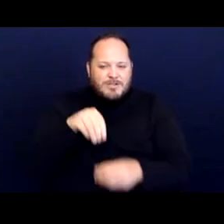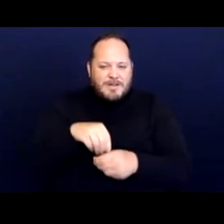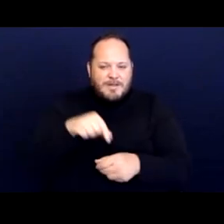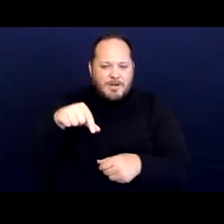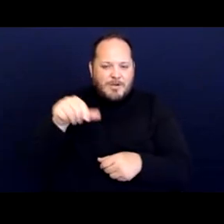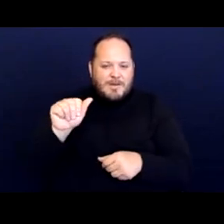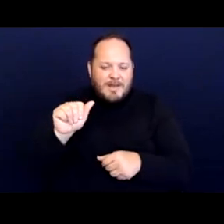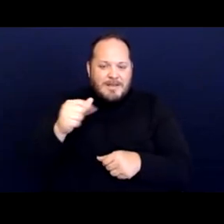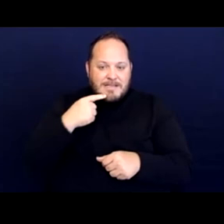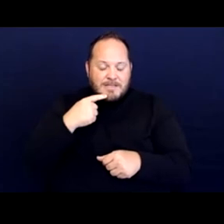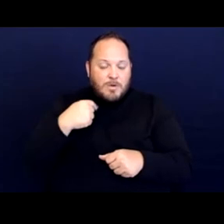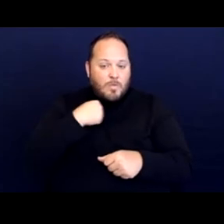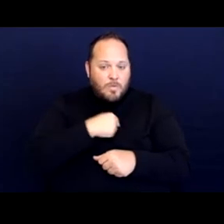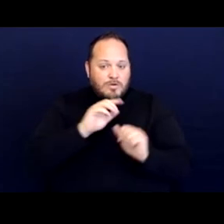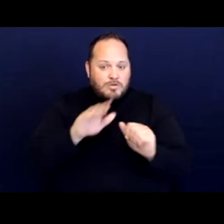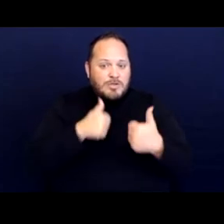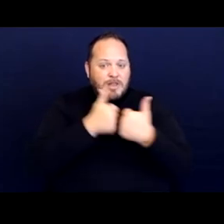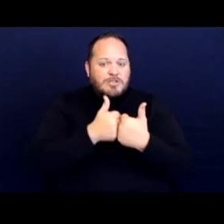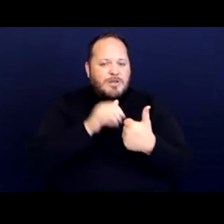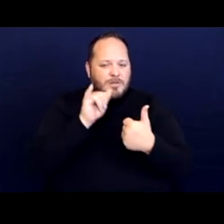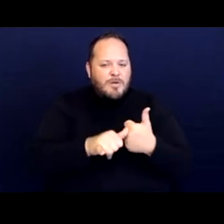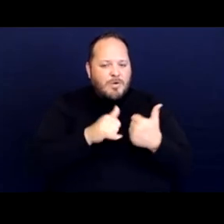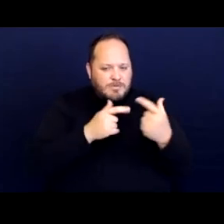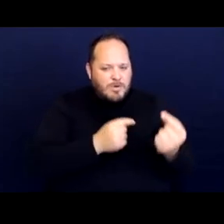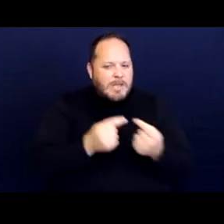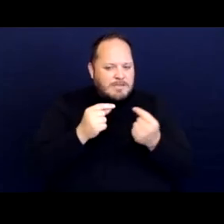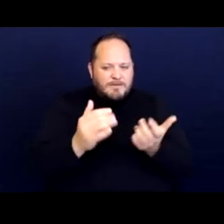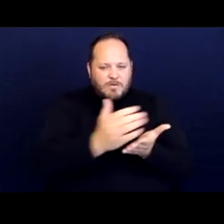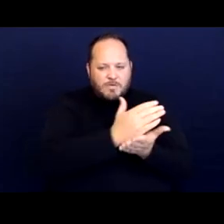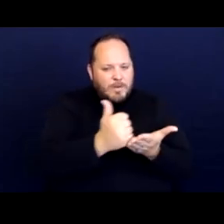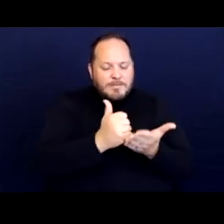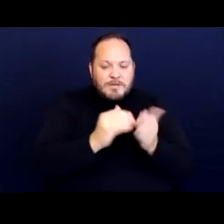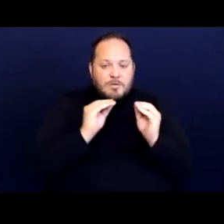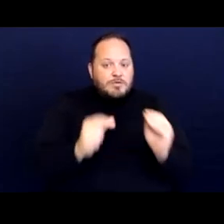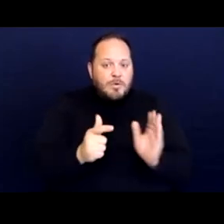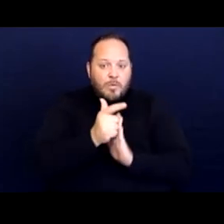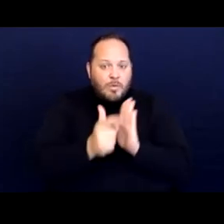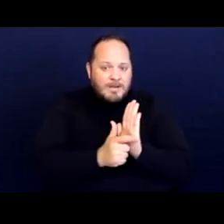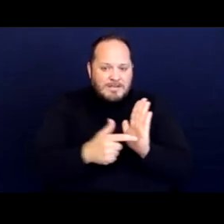we are challenging practices of sweeps. There are no ordinances that we are challenging.